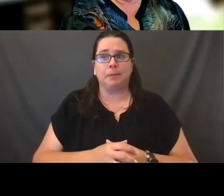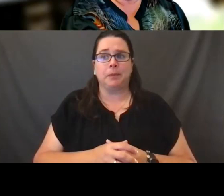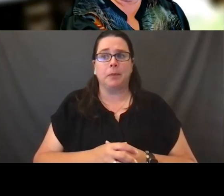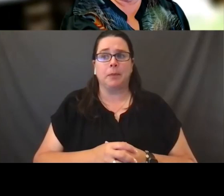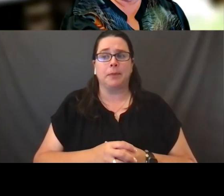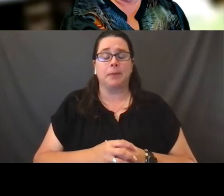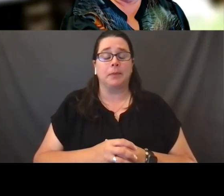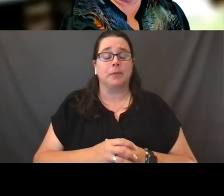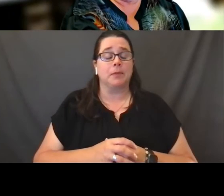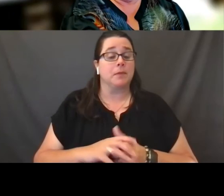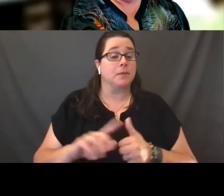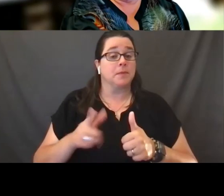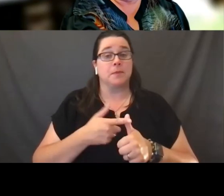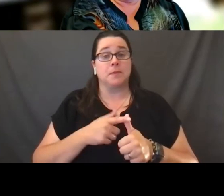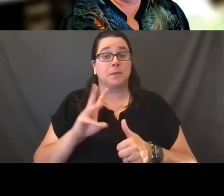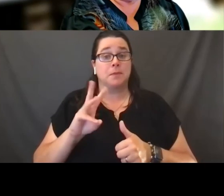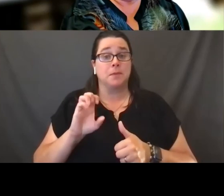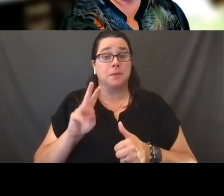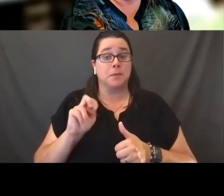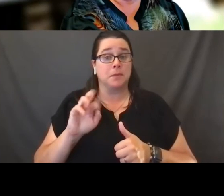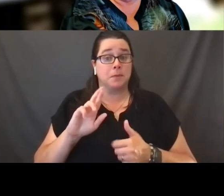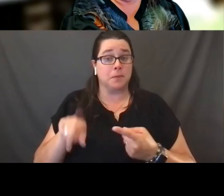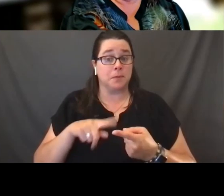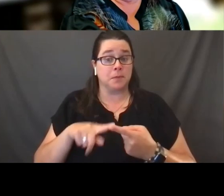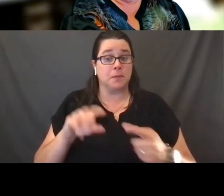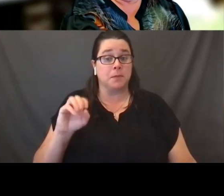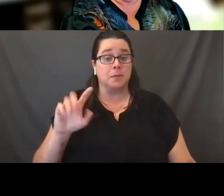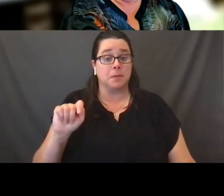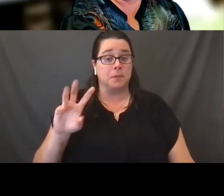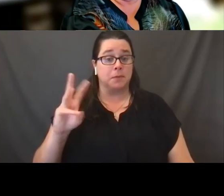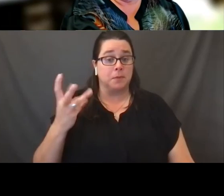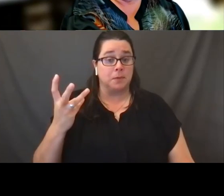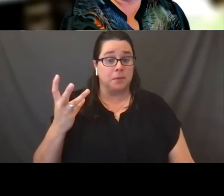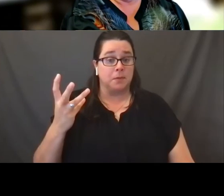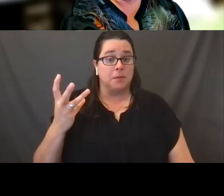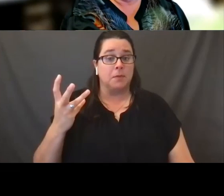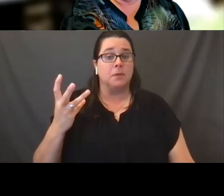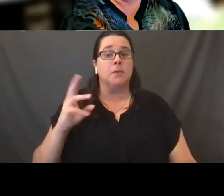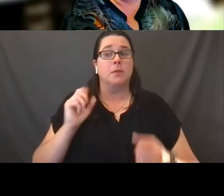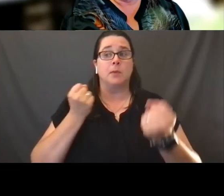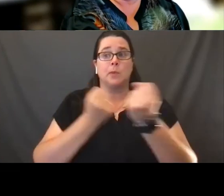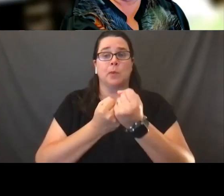Our first webinar will be October 6th on supporting trans mental health,